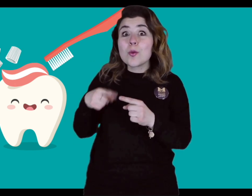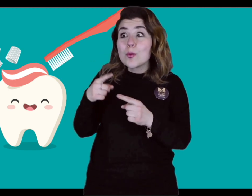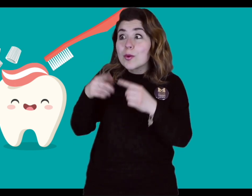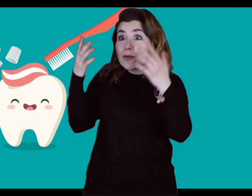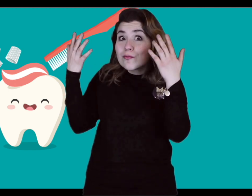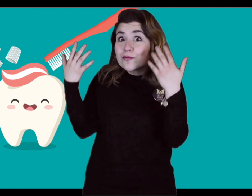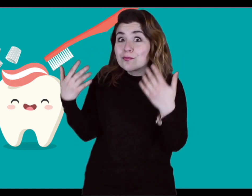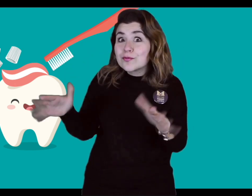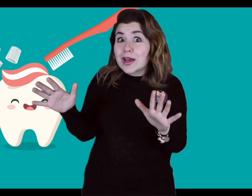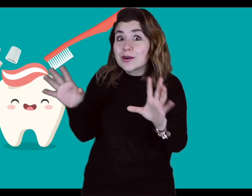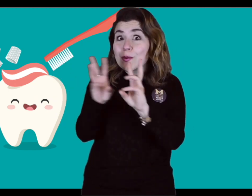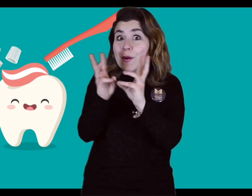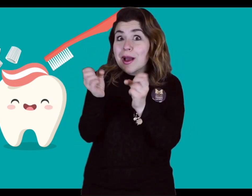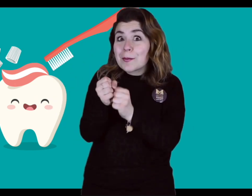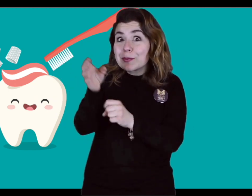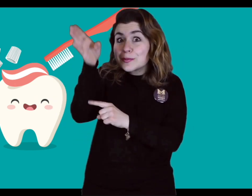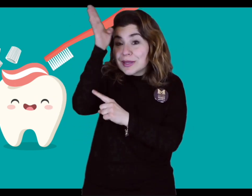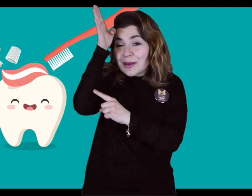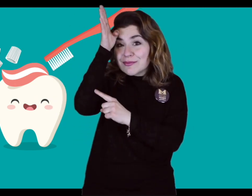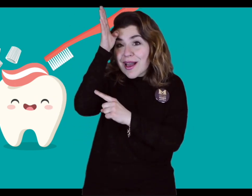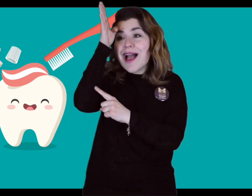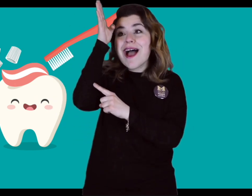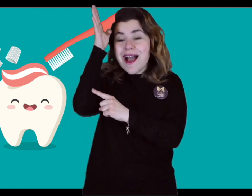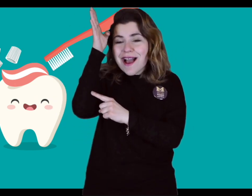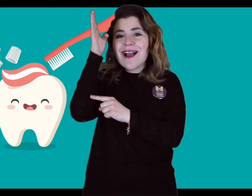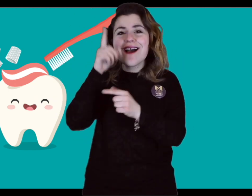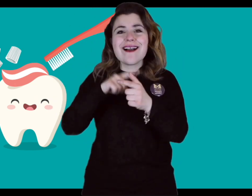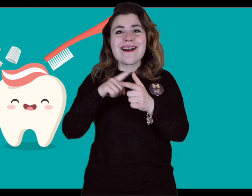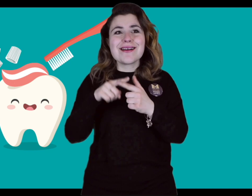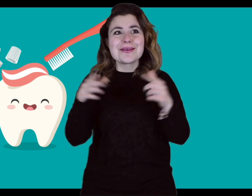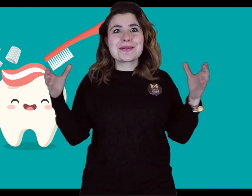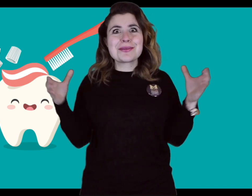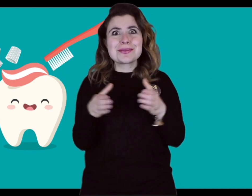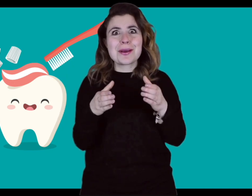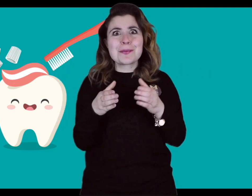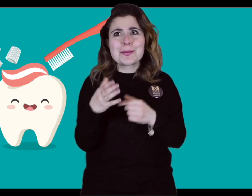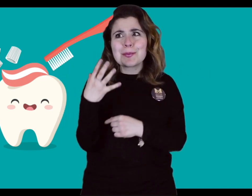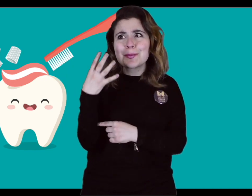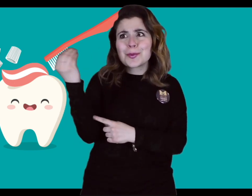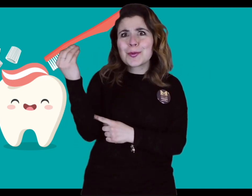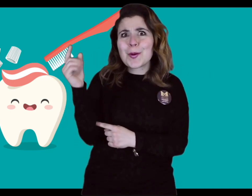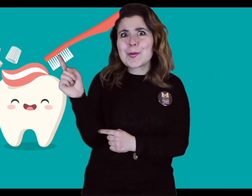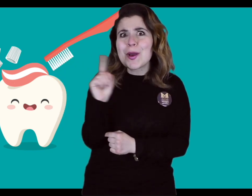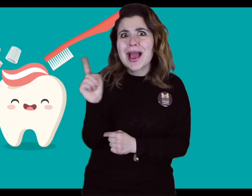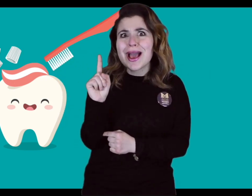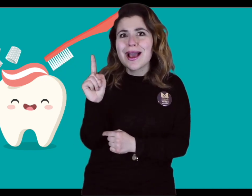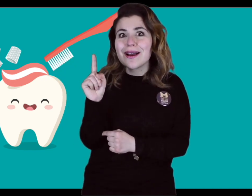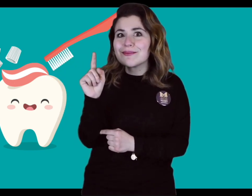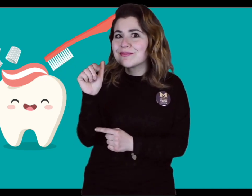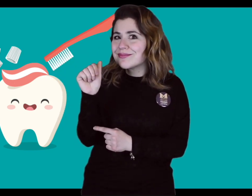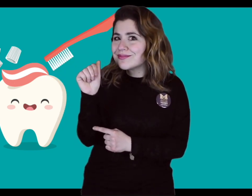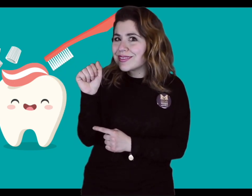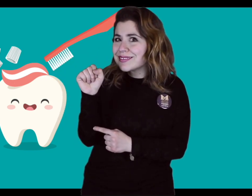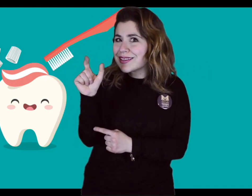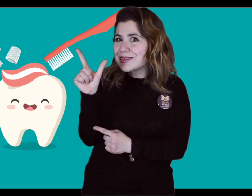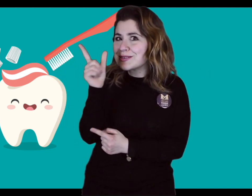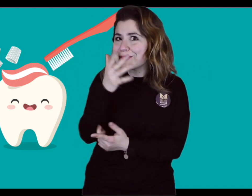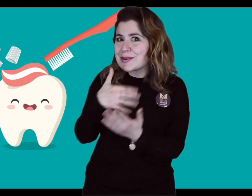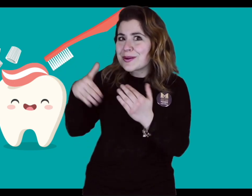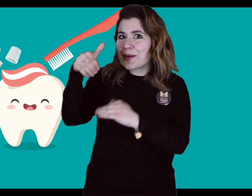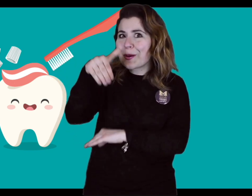Once the workshop is over, we will hold our April ASL social night.